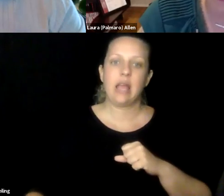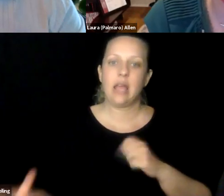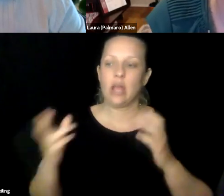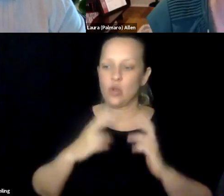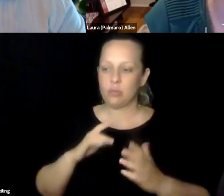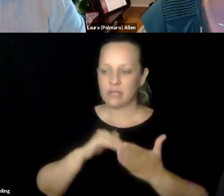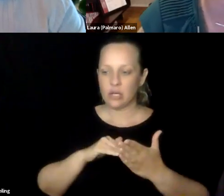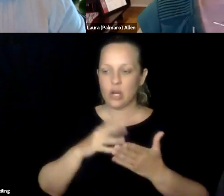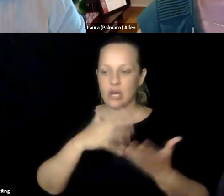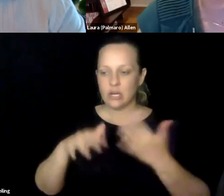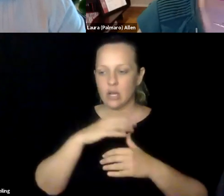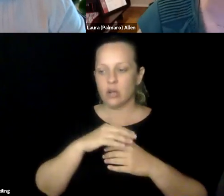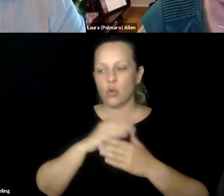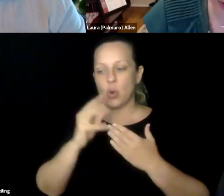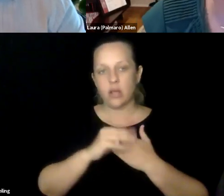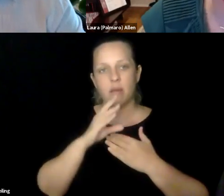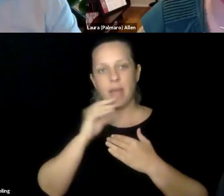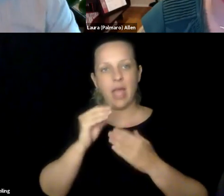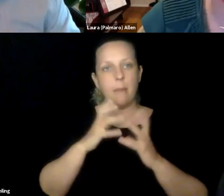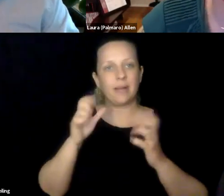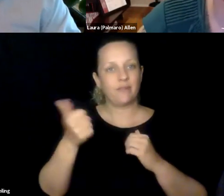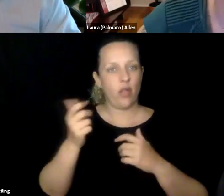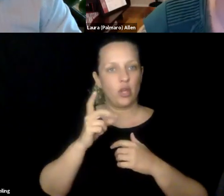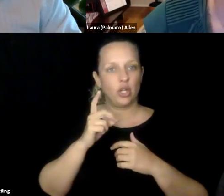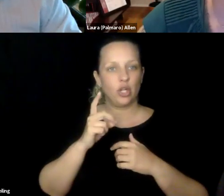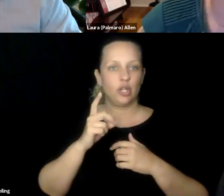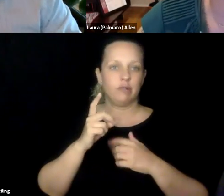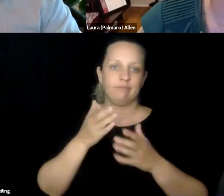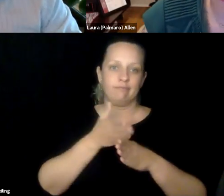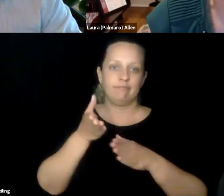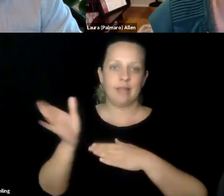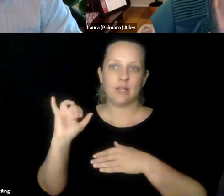accessibility infused into the curriculum of computer science, and